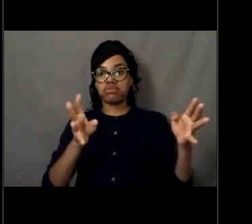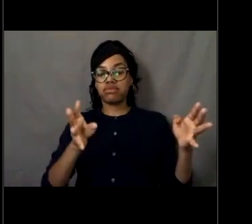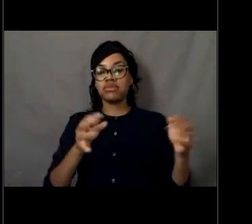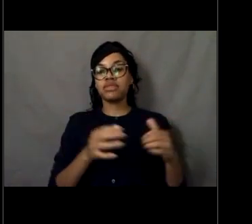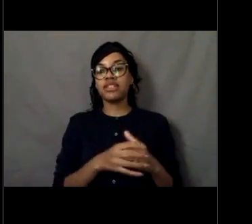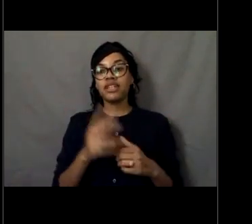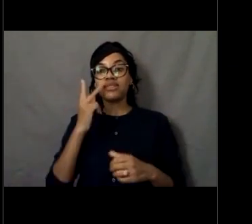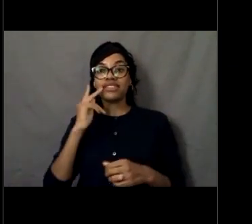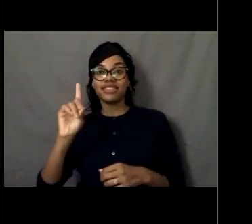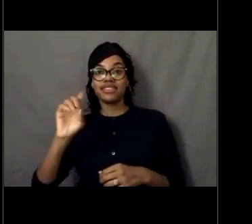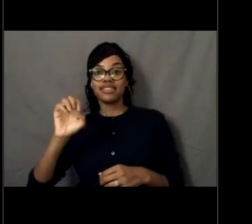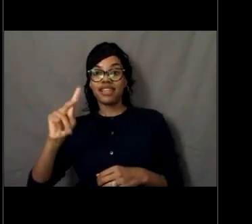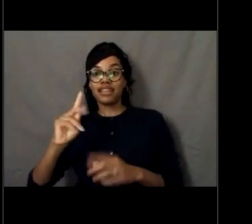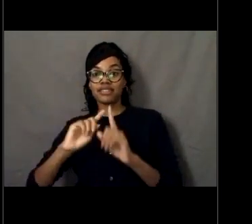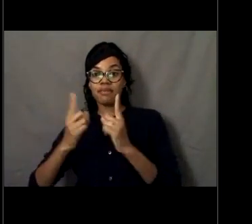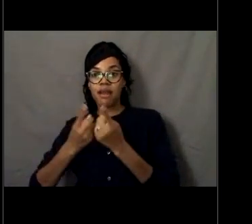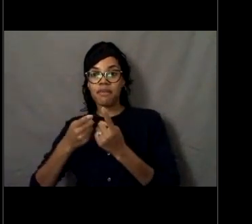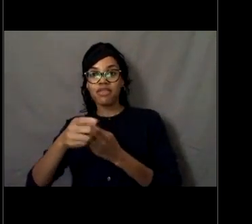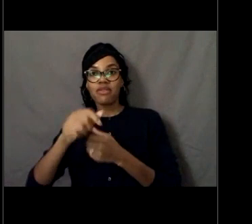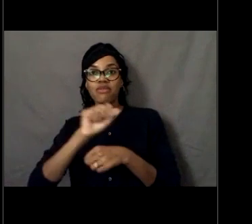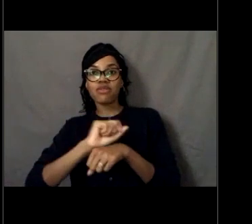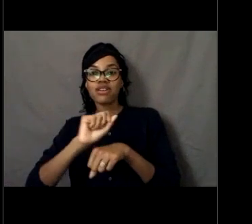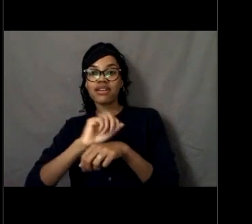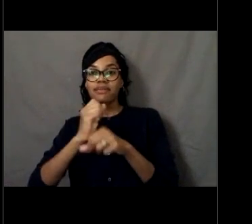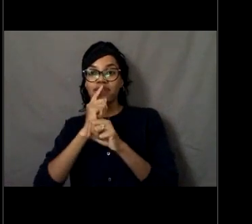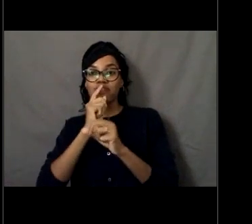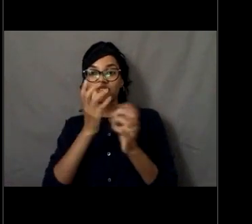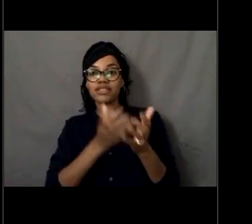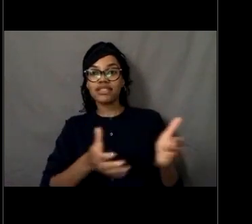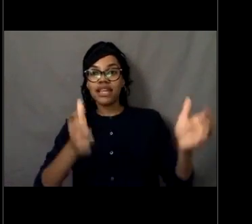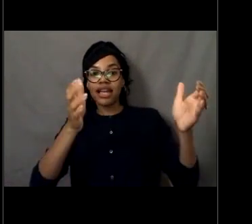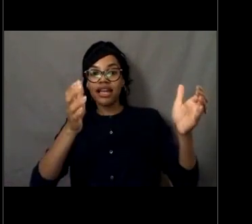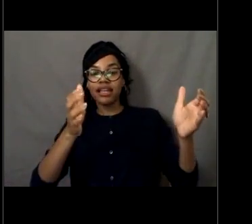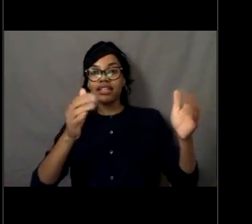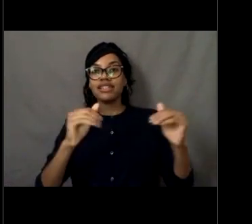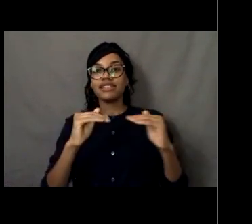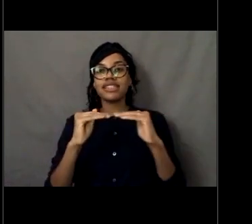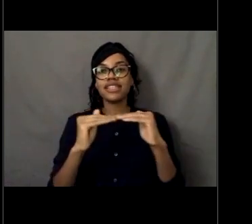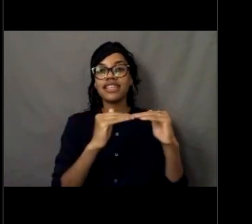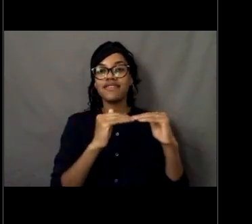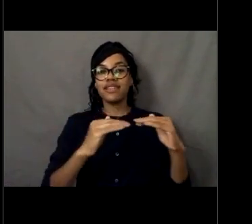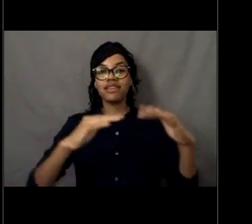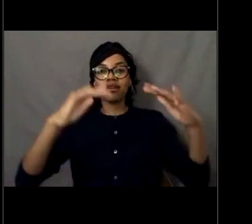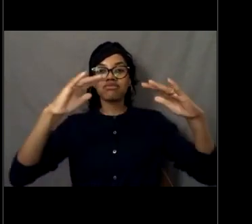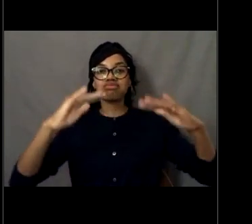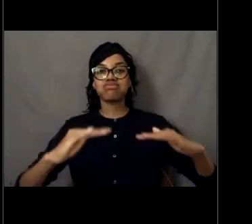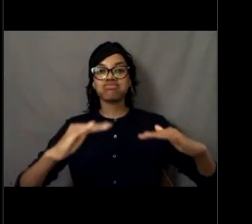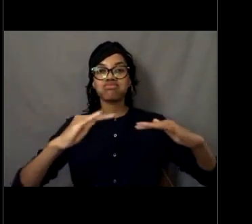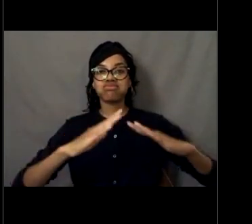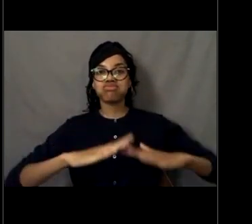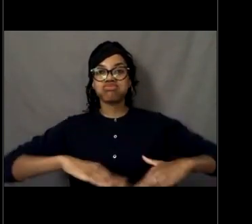making sure the net goes in the water safely and evenly. We're getting all the floats on the right side.